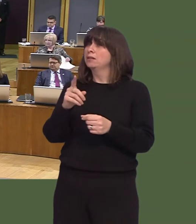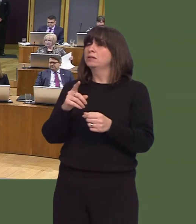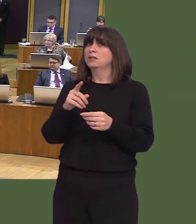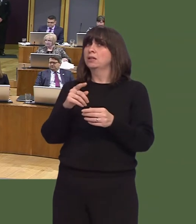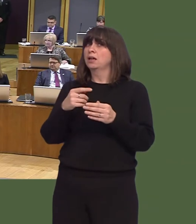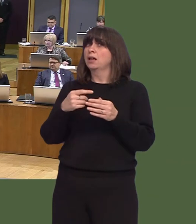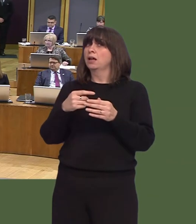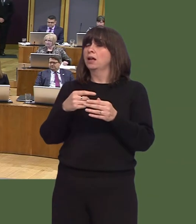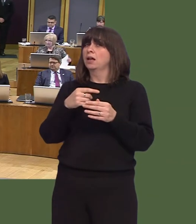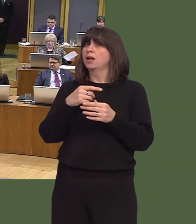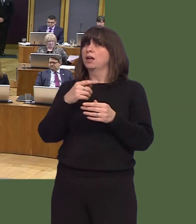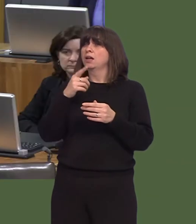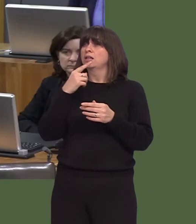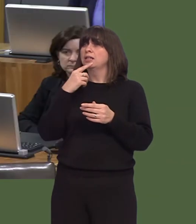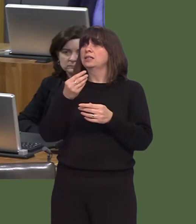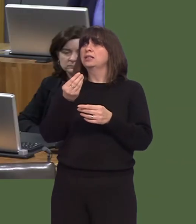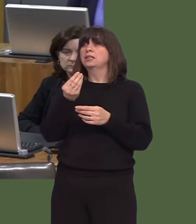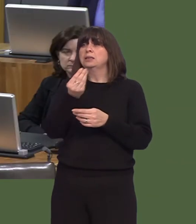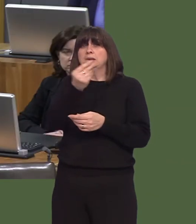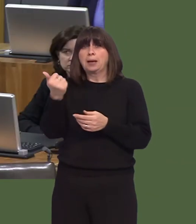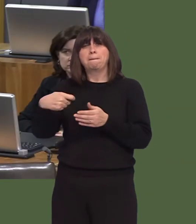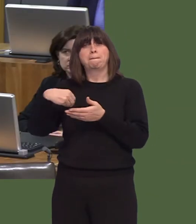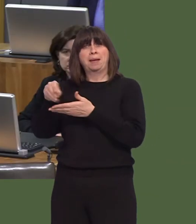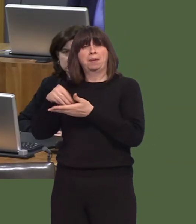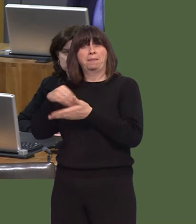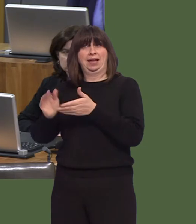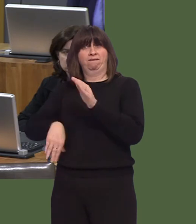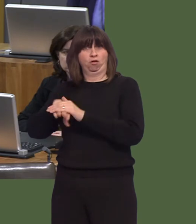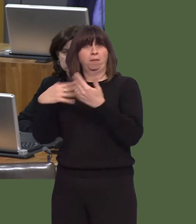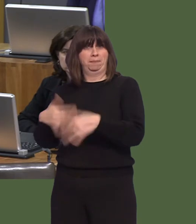she just says that a relatively small percentage have been repaid, which I would expect at